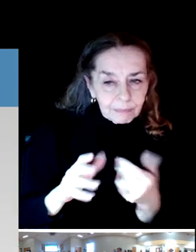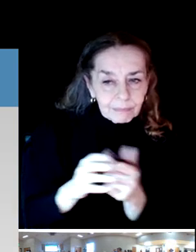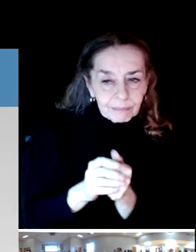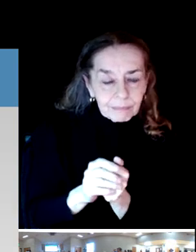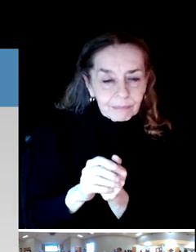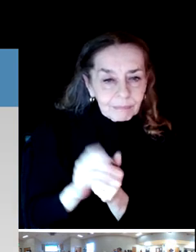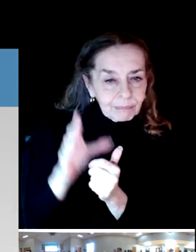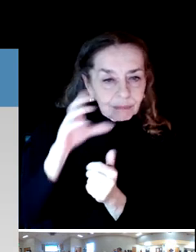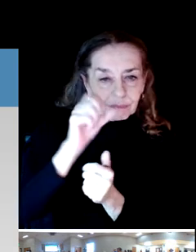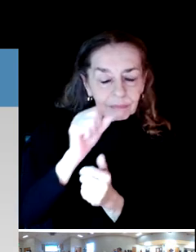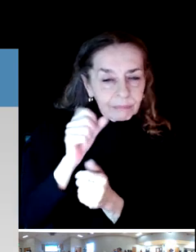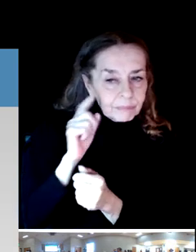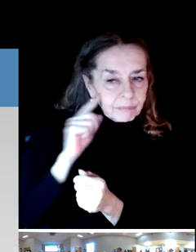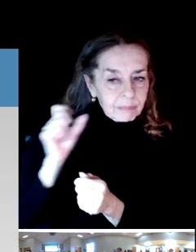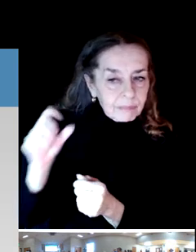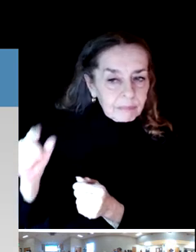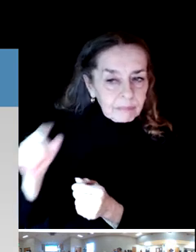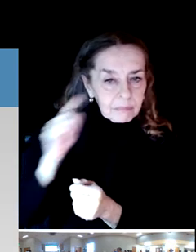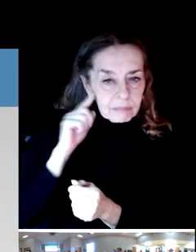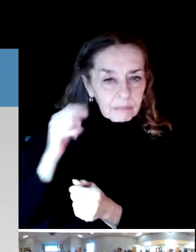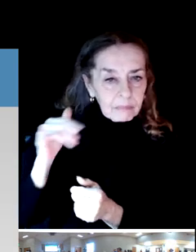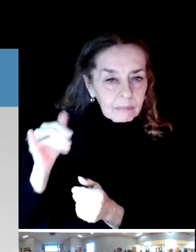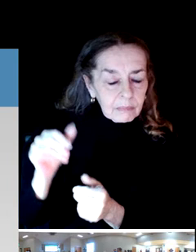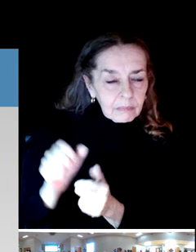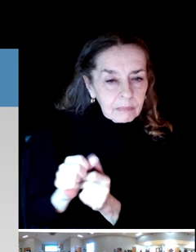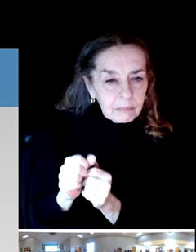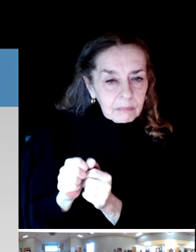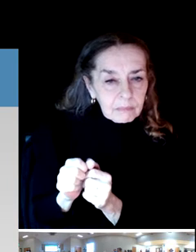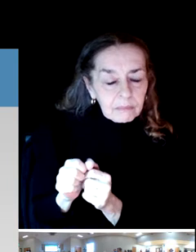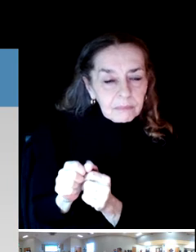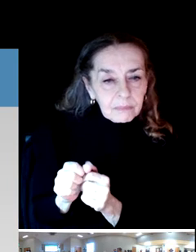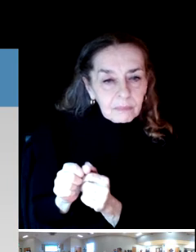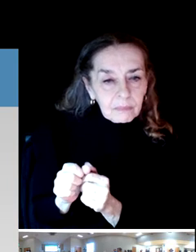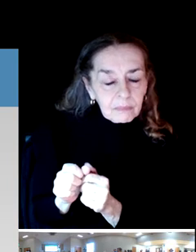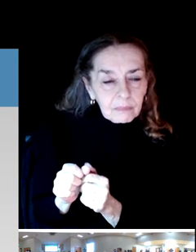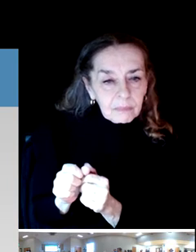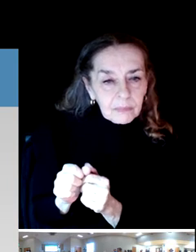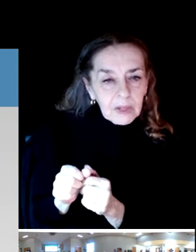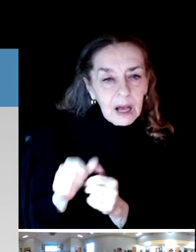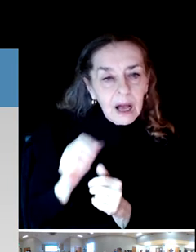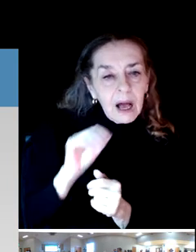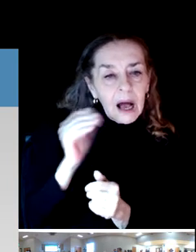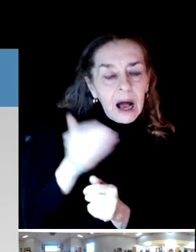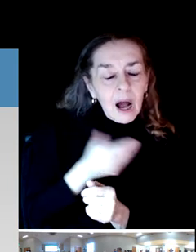We also spoke to a number of the stats and our purpose of doing that was to help to build